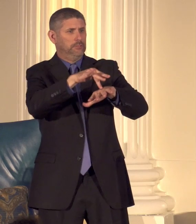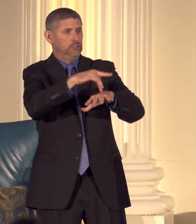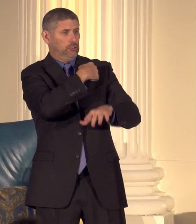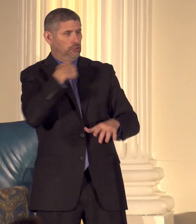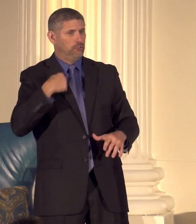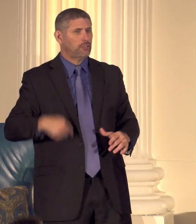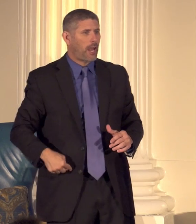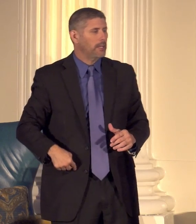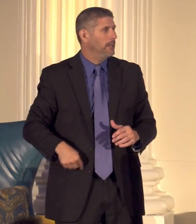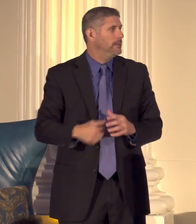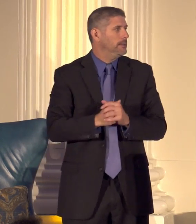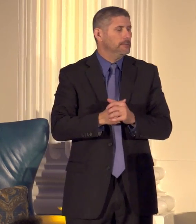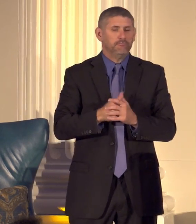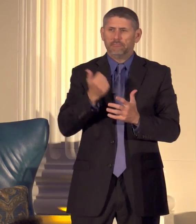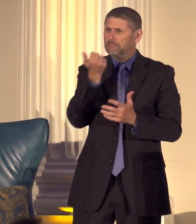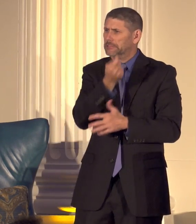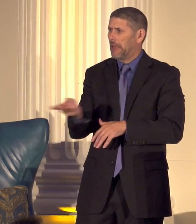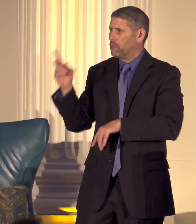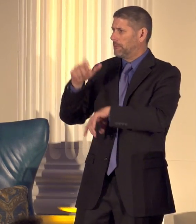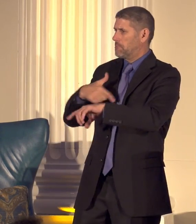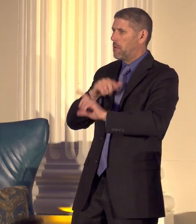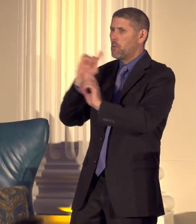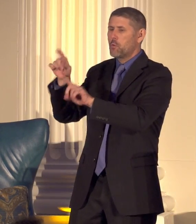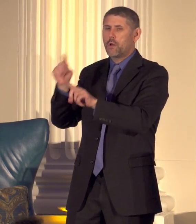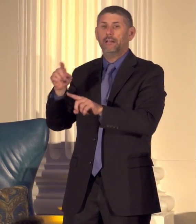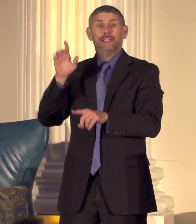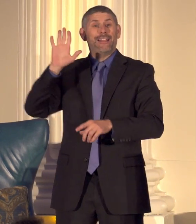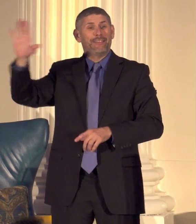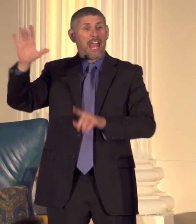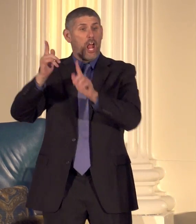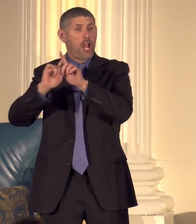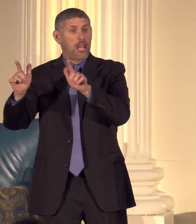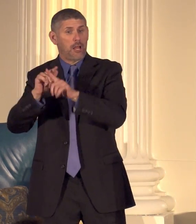the minute I'm a number of times in the Chinese language they have a kind of a